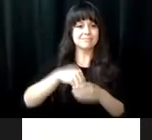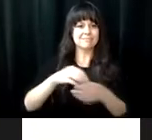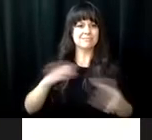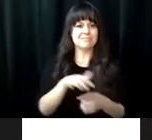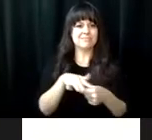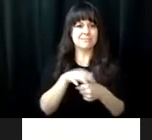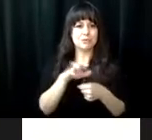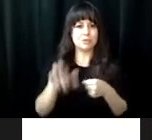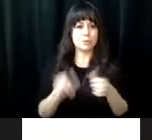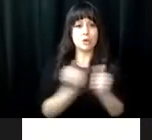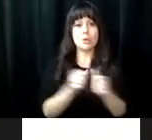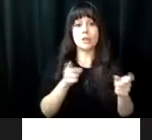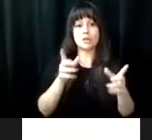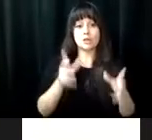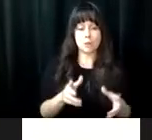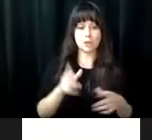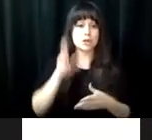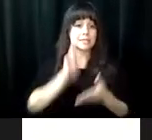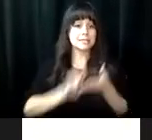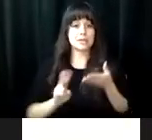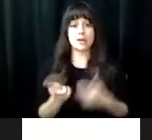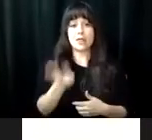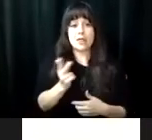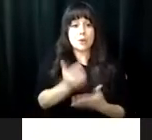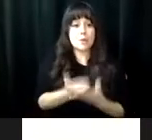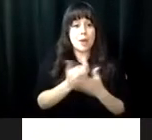at 3325 west Carrie street in Richmond with a